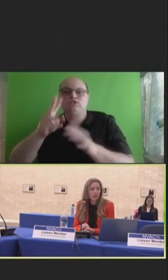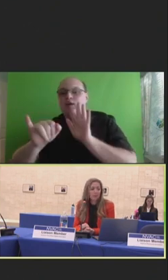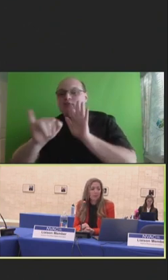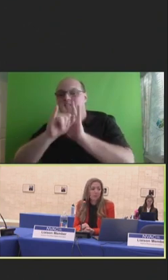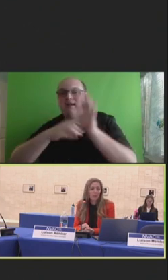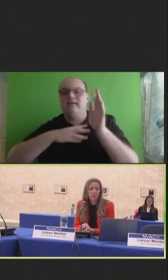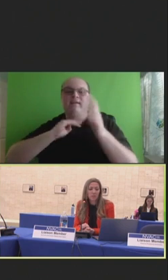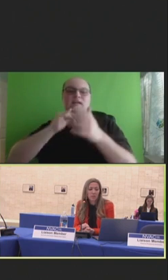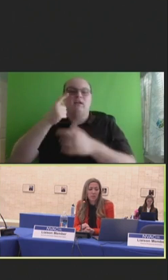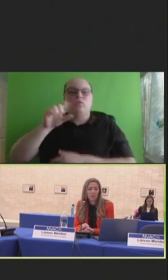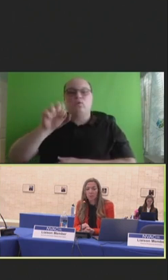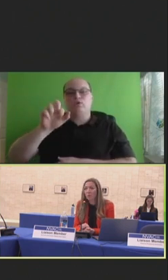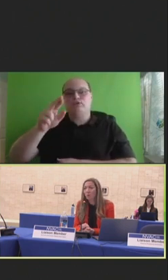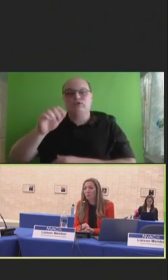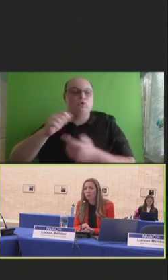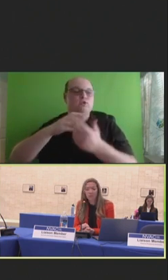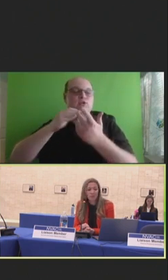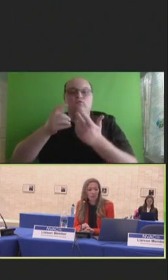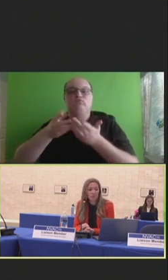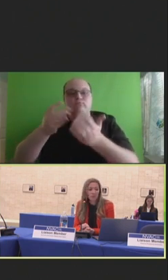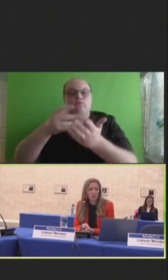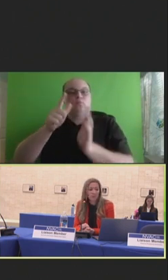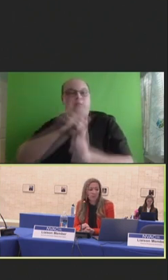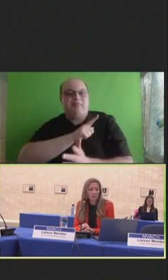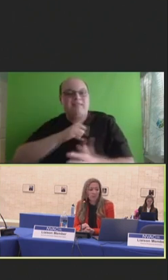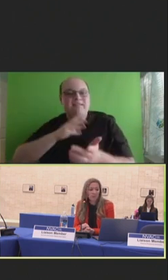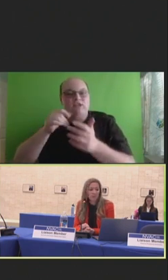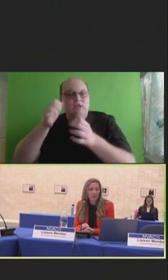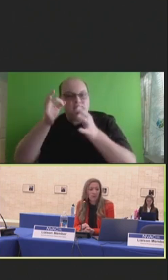SOGI, in response to proposed legislation jurisdictions.